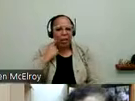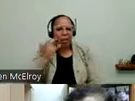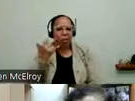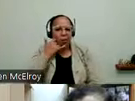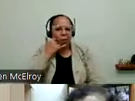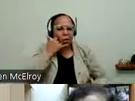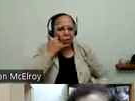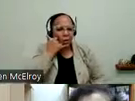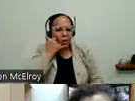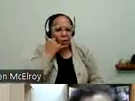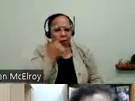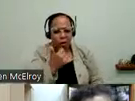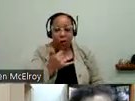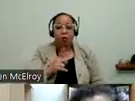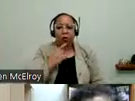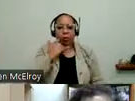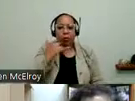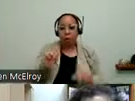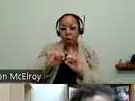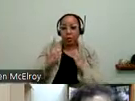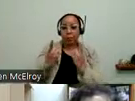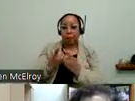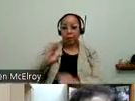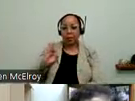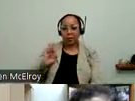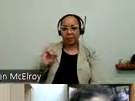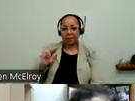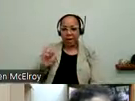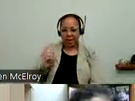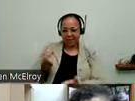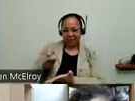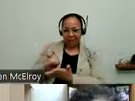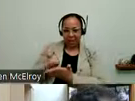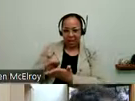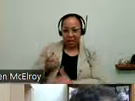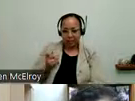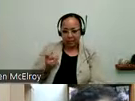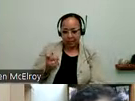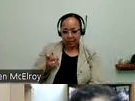call the department of finance. Because department of finance makes the final -- they will give you the final decision. But that's another